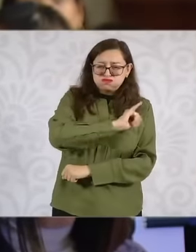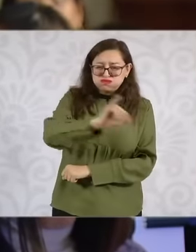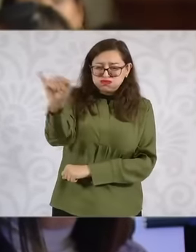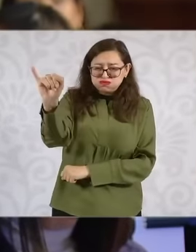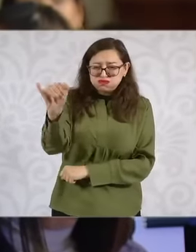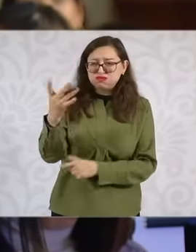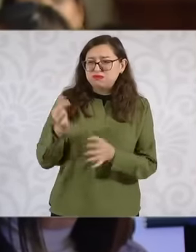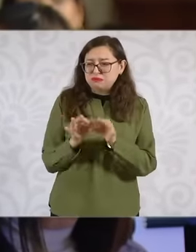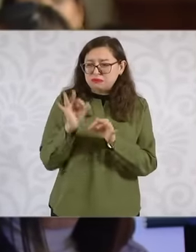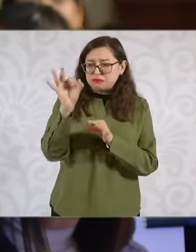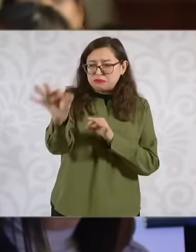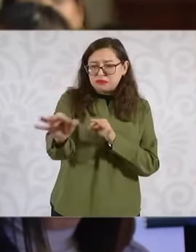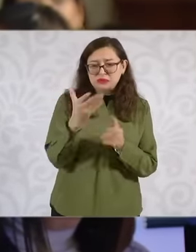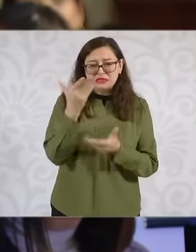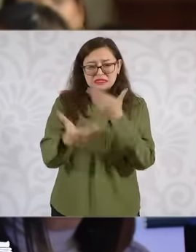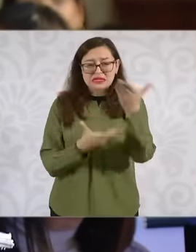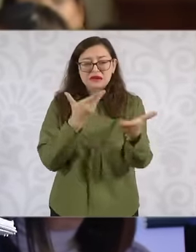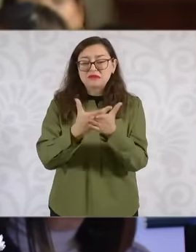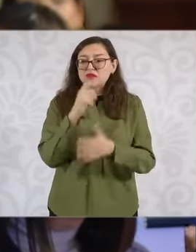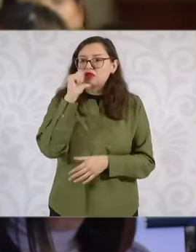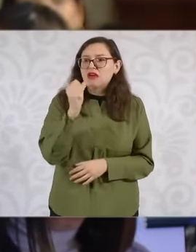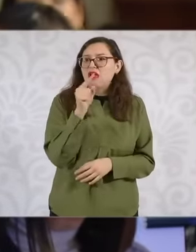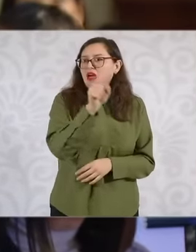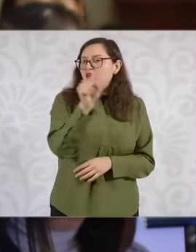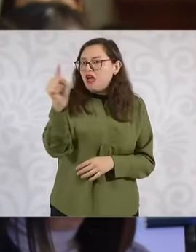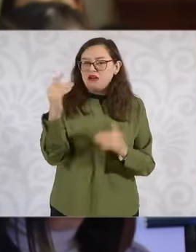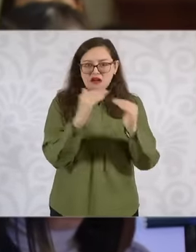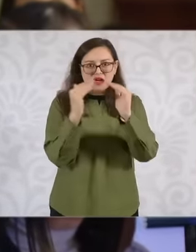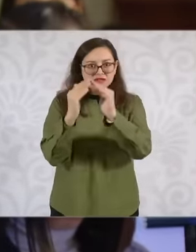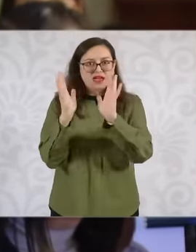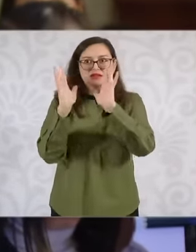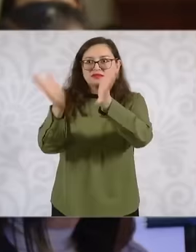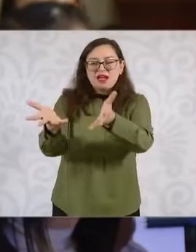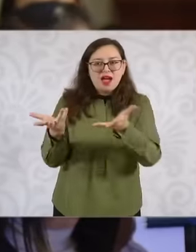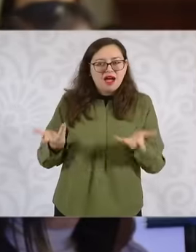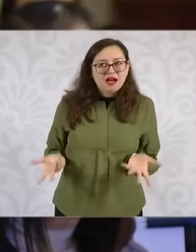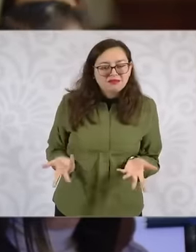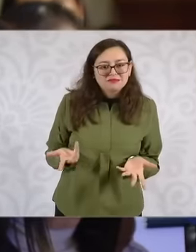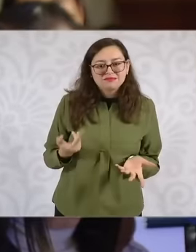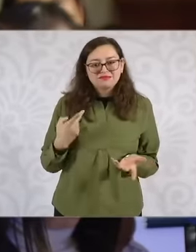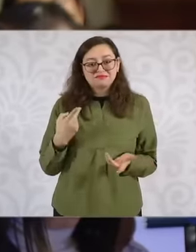there were no services. What will happen to all these areas? President, is there a census going to be done, is something going to be done